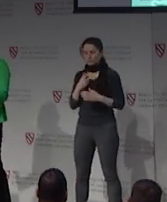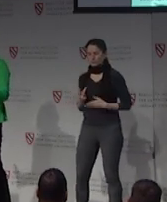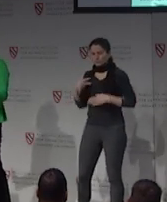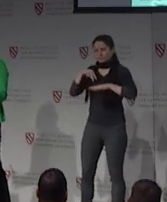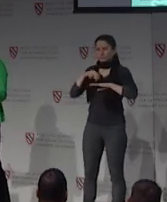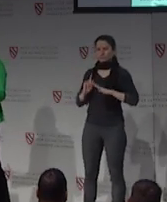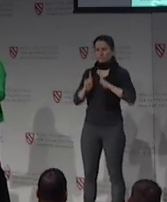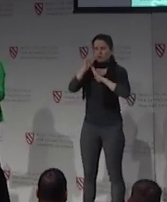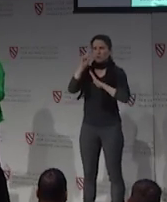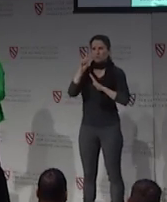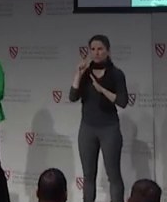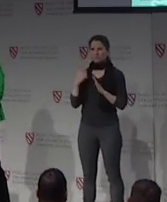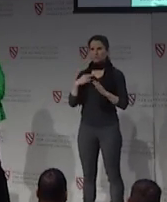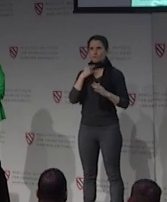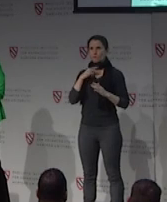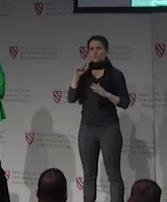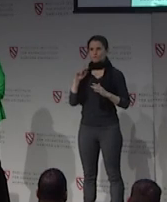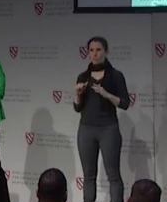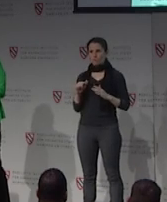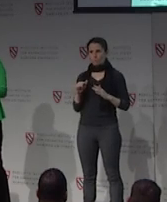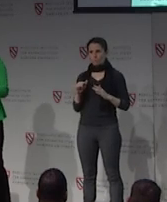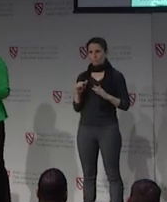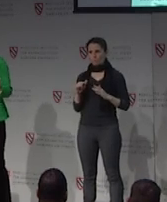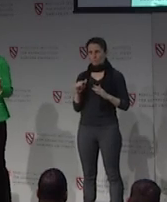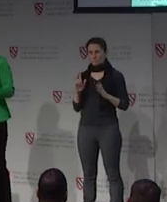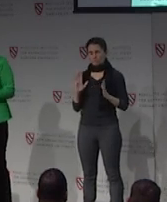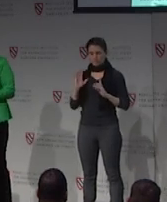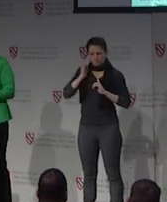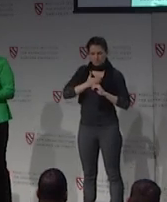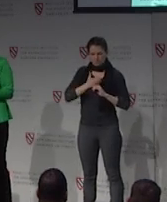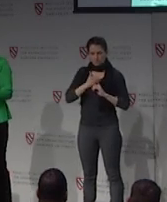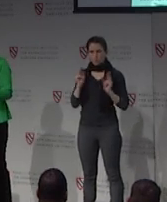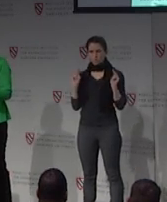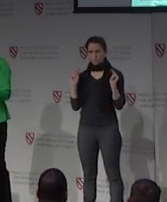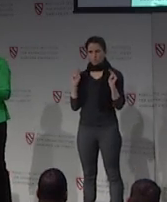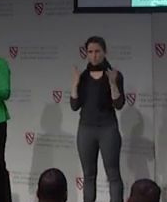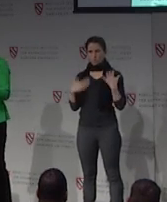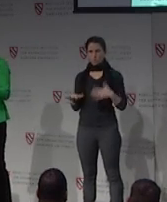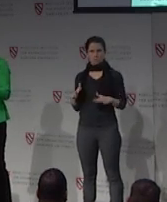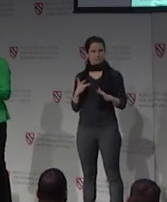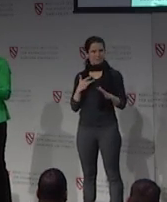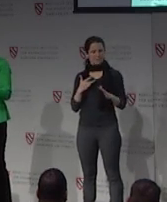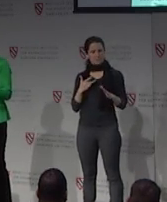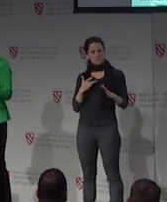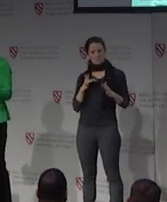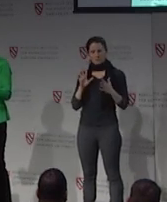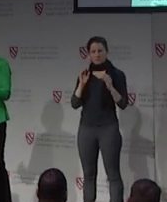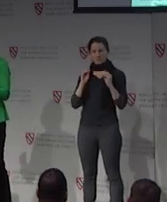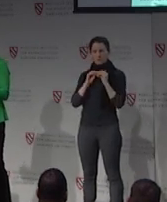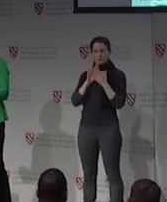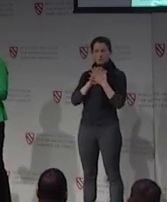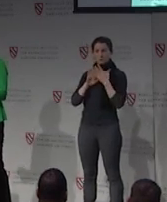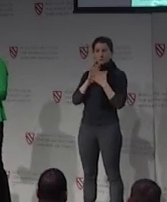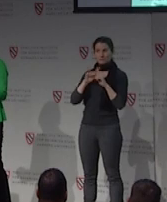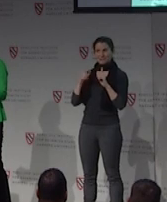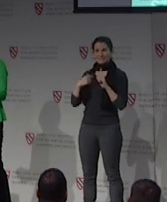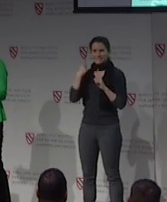during the interpretation, we dress in neutral attire that we think is more androgynous. Although I just learned in the last presentation